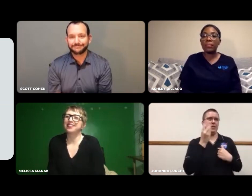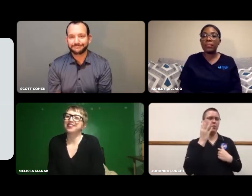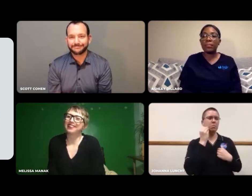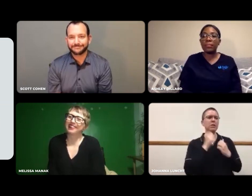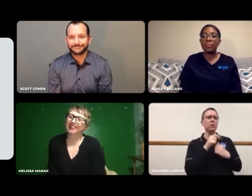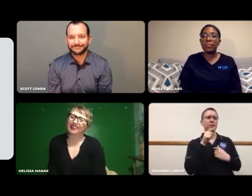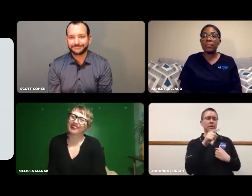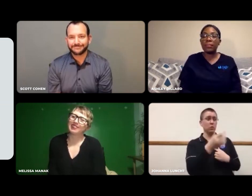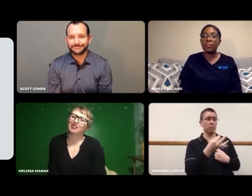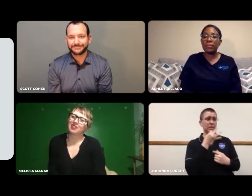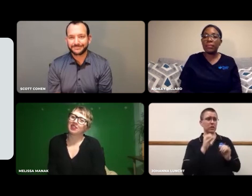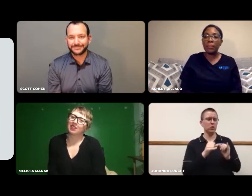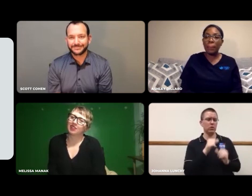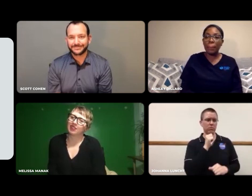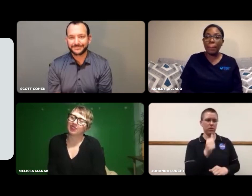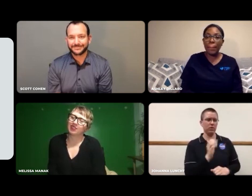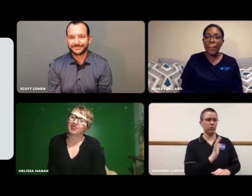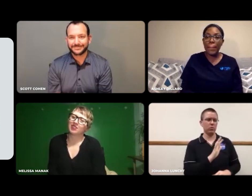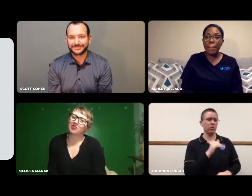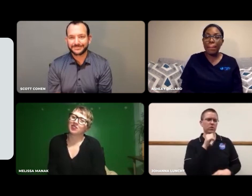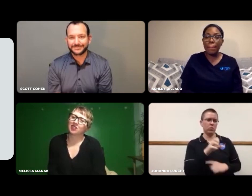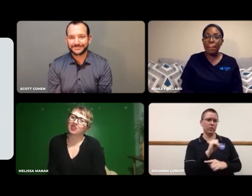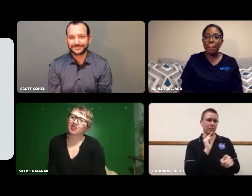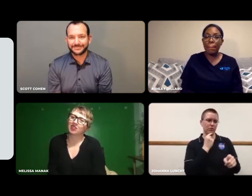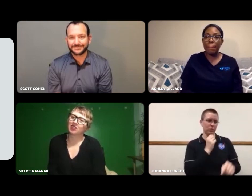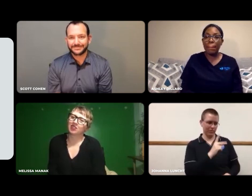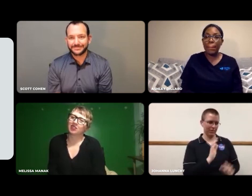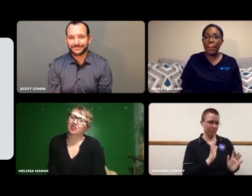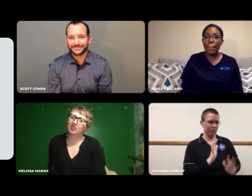"Don't take it seriously or personally.